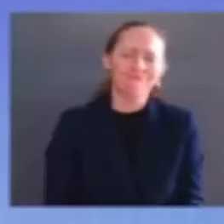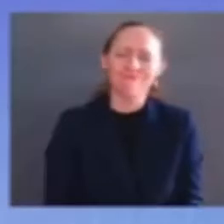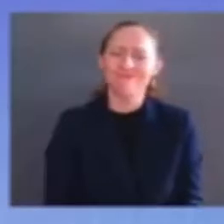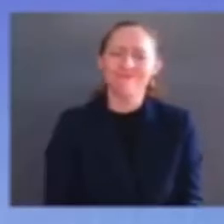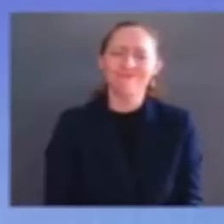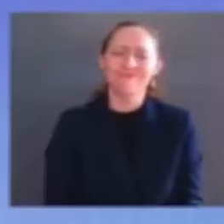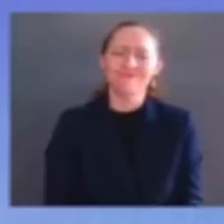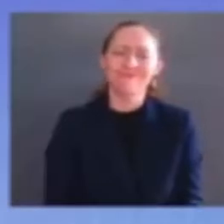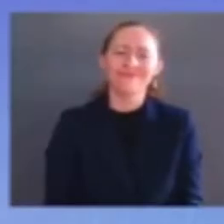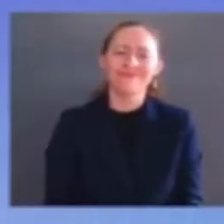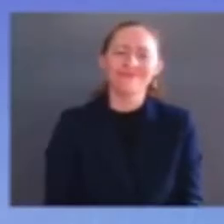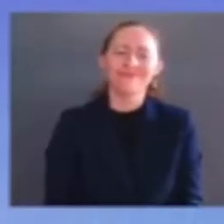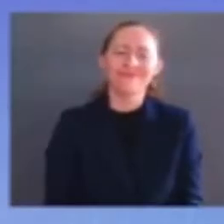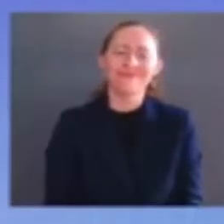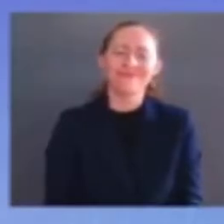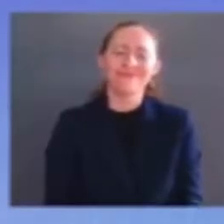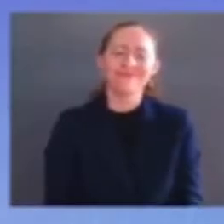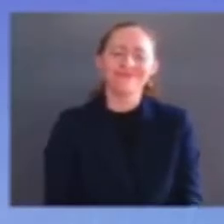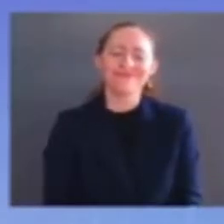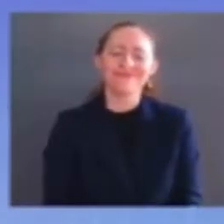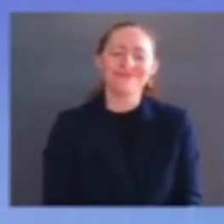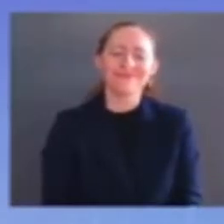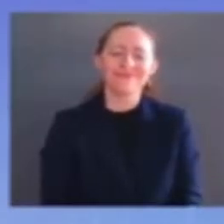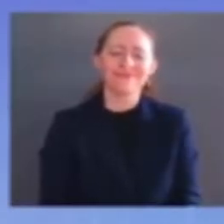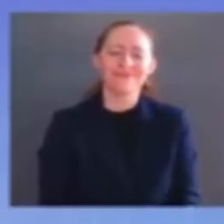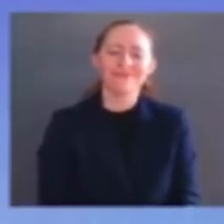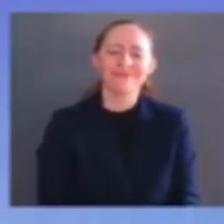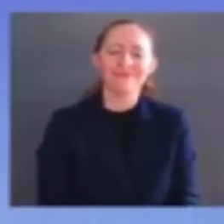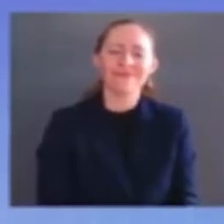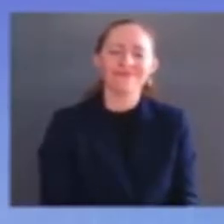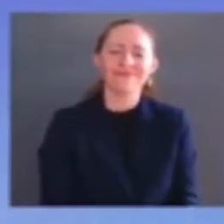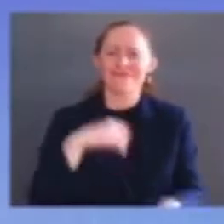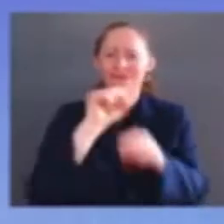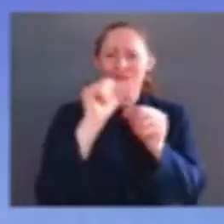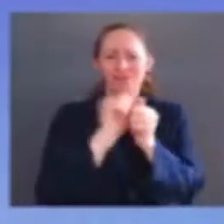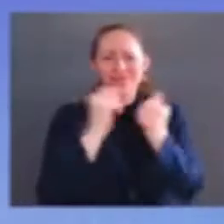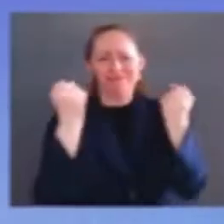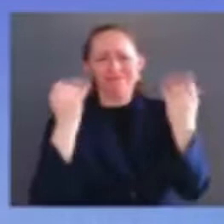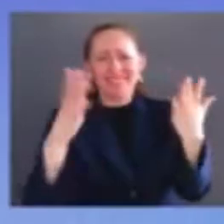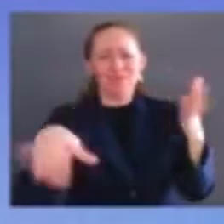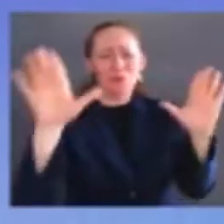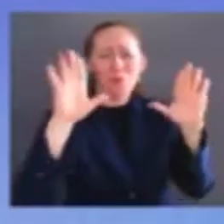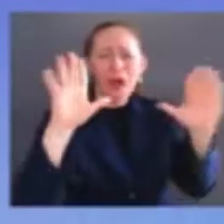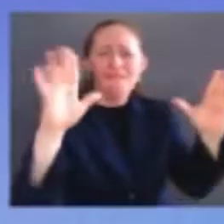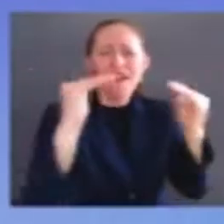supporting and defending the constitution instead fastly upholding the rule of law